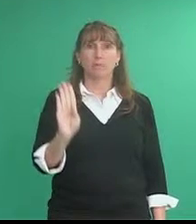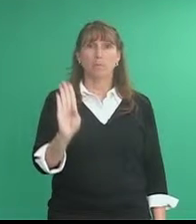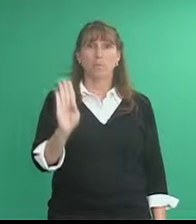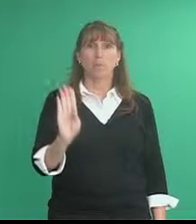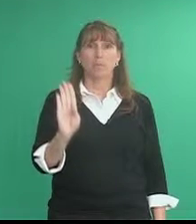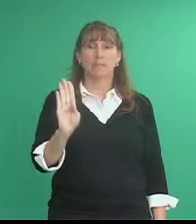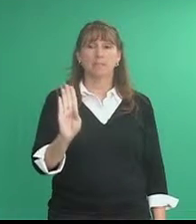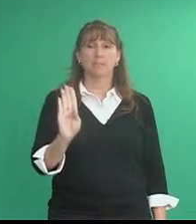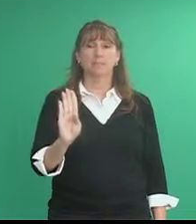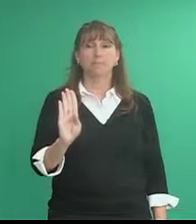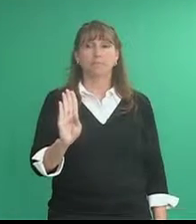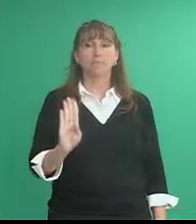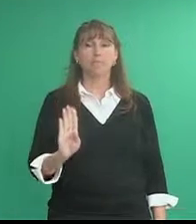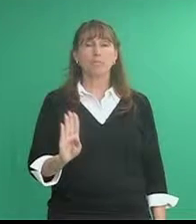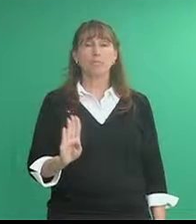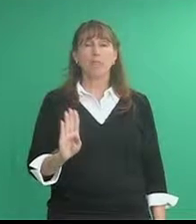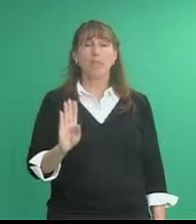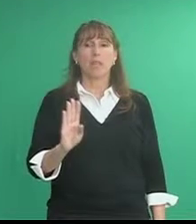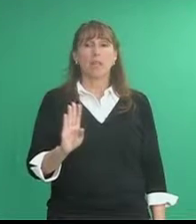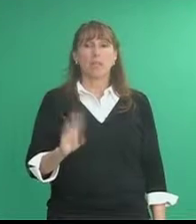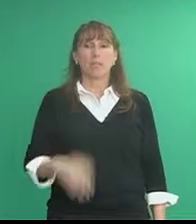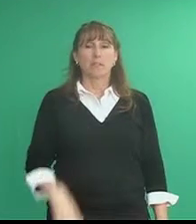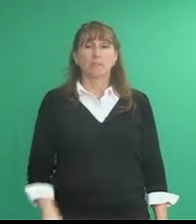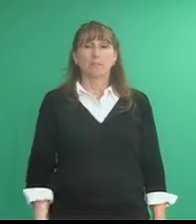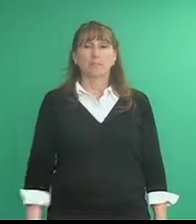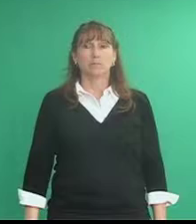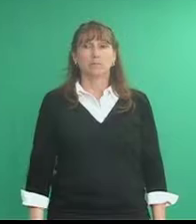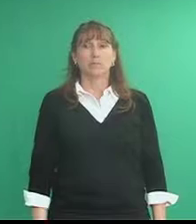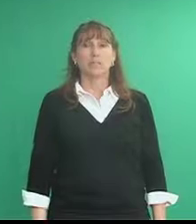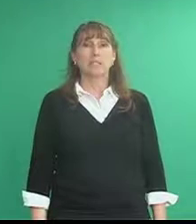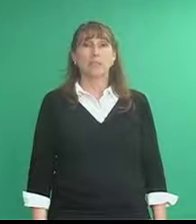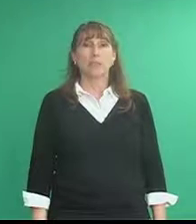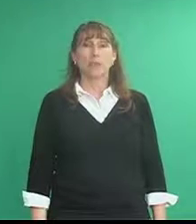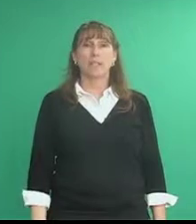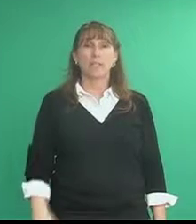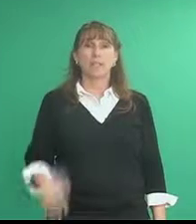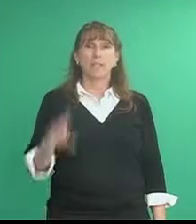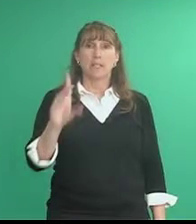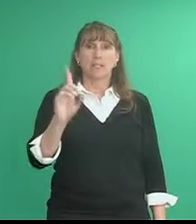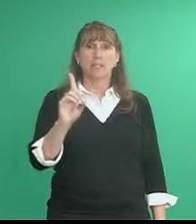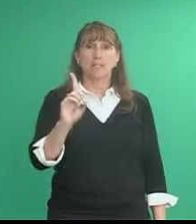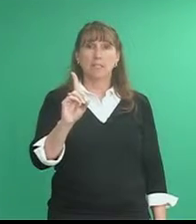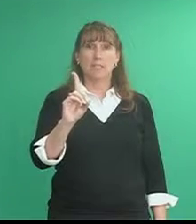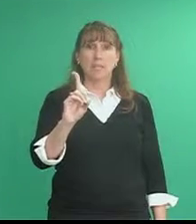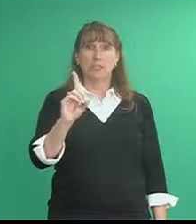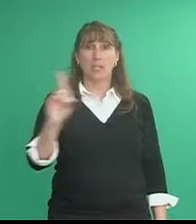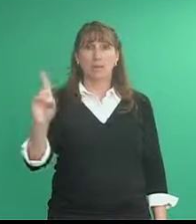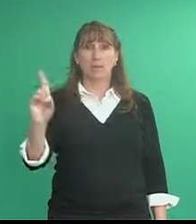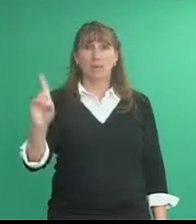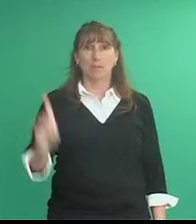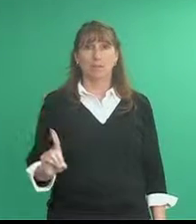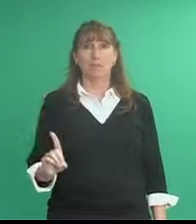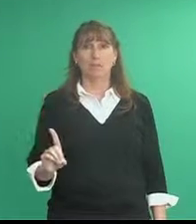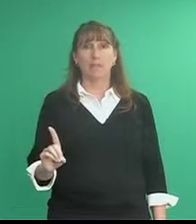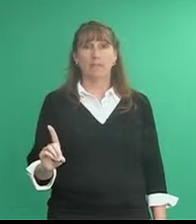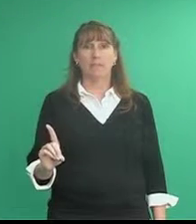Boston Detroit is with the D handshape and the seven